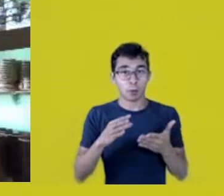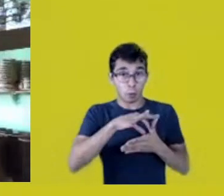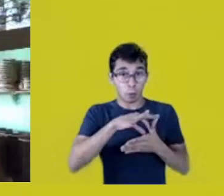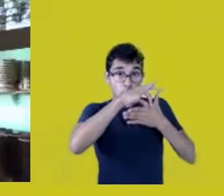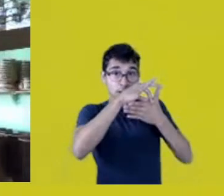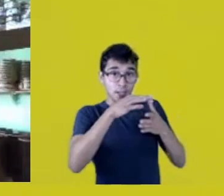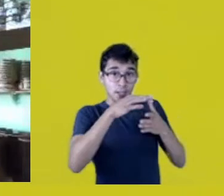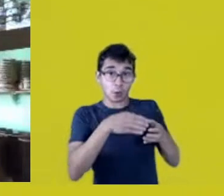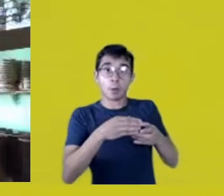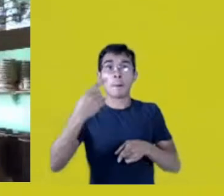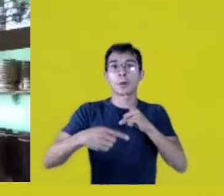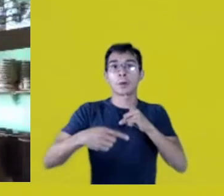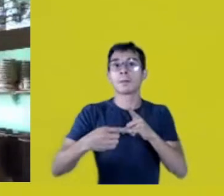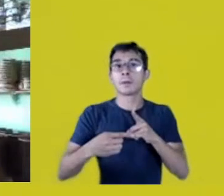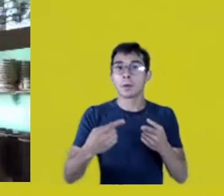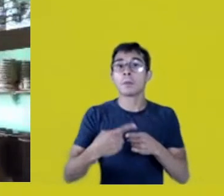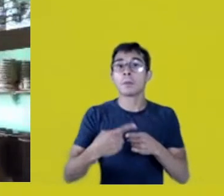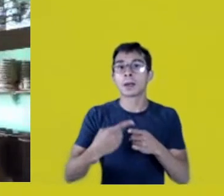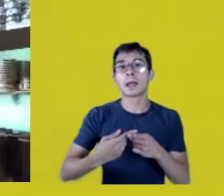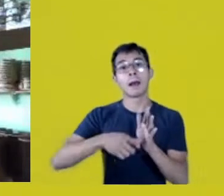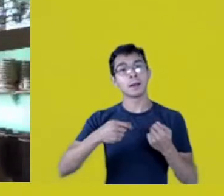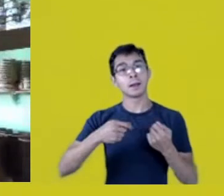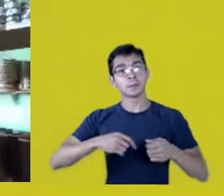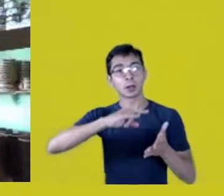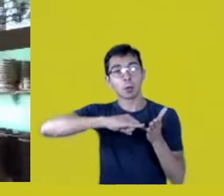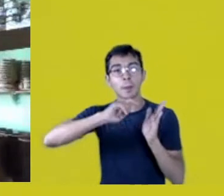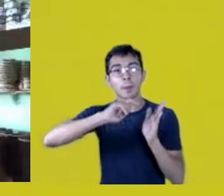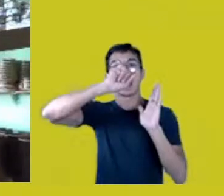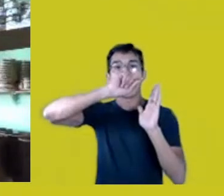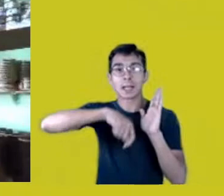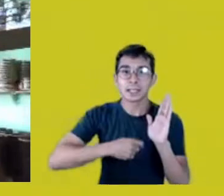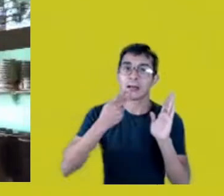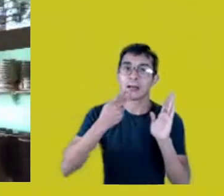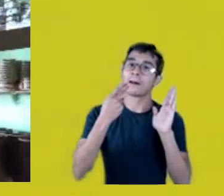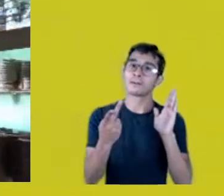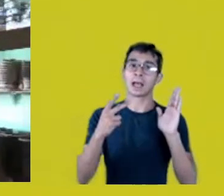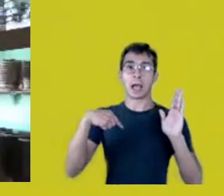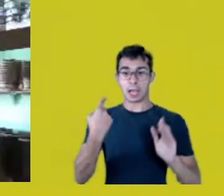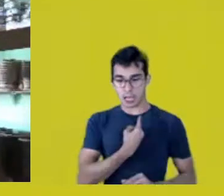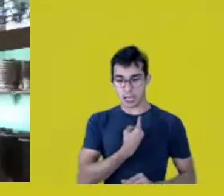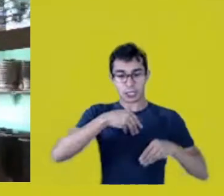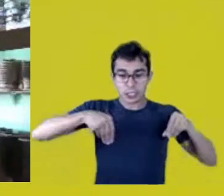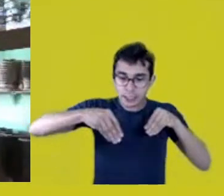because we’d have to sign a document recognizing that we had no land!